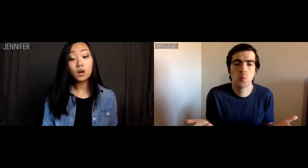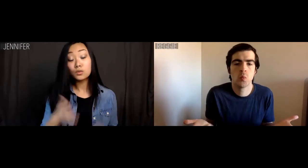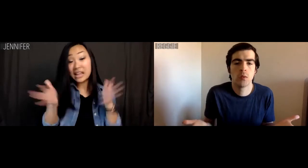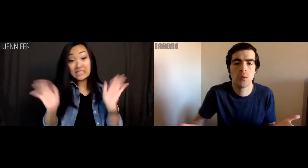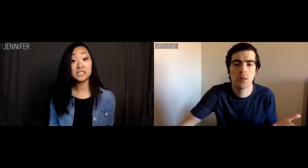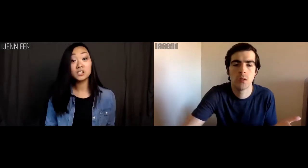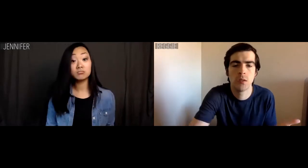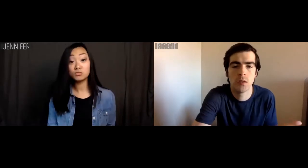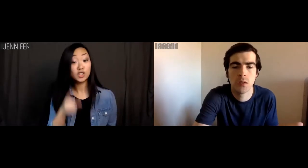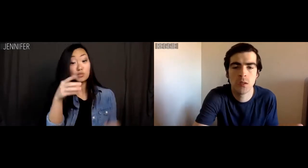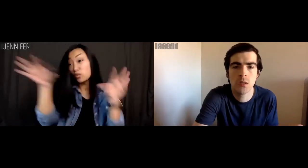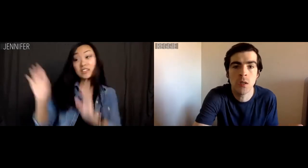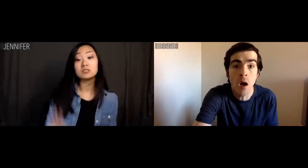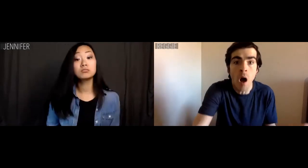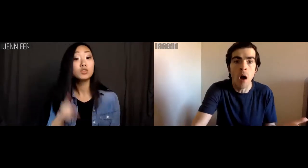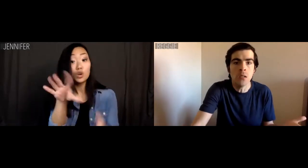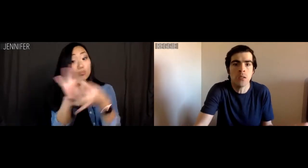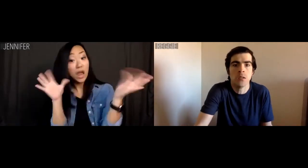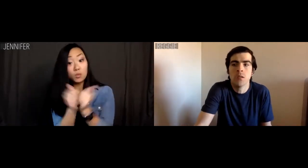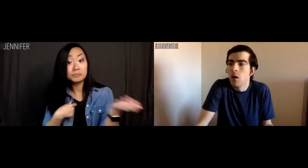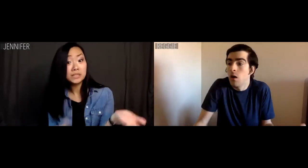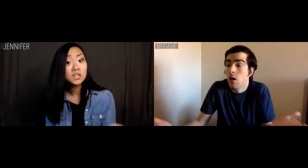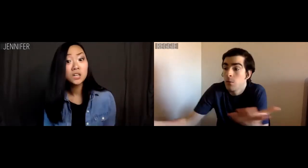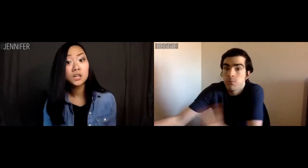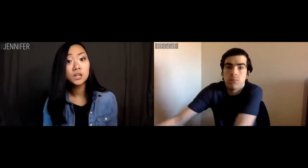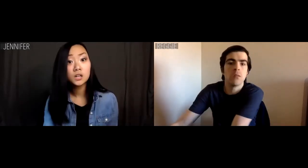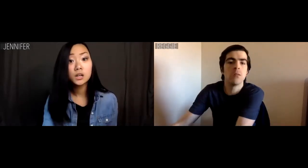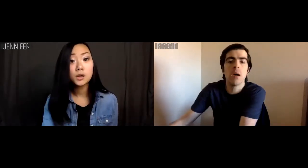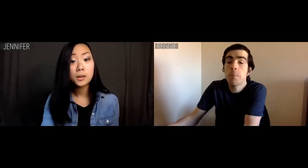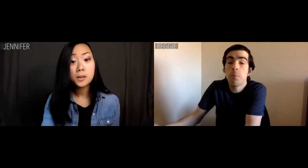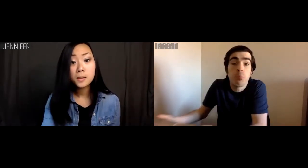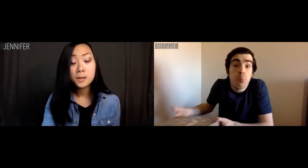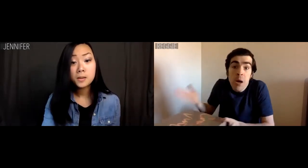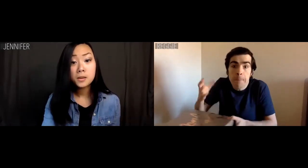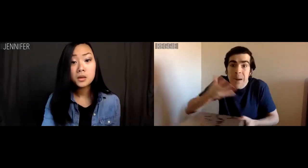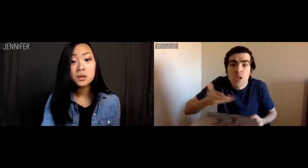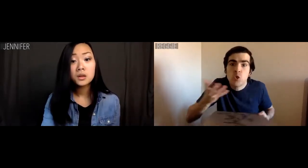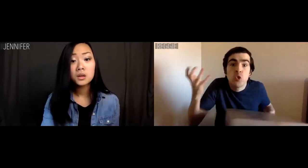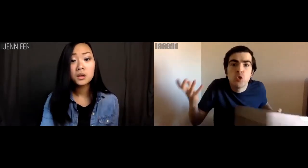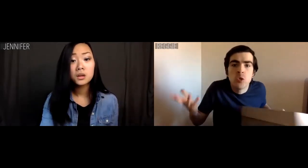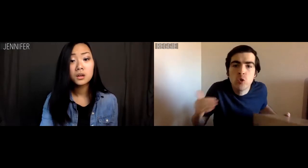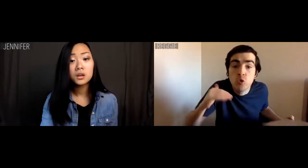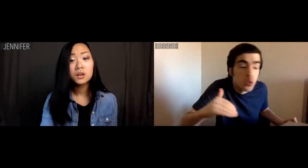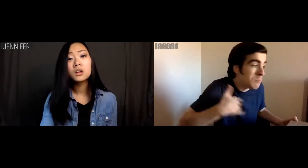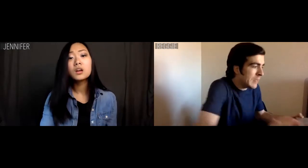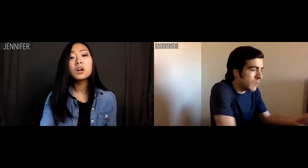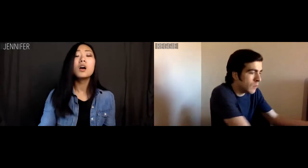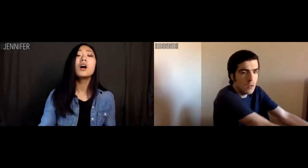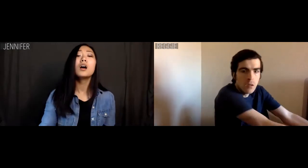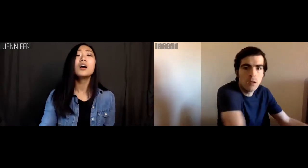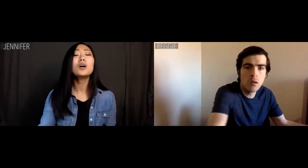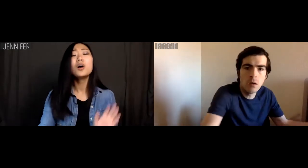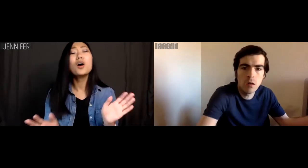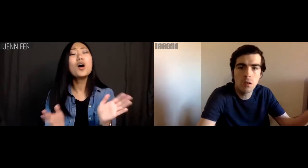Jennifer: So that's it then. You're moving out. You're dumping me? Reggie: Pretty much. Scuse me.